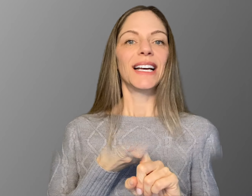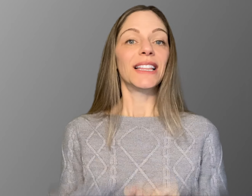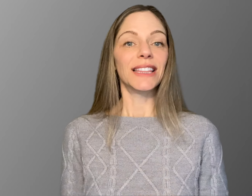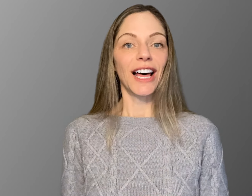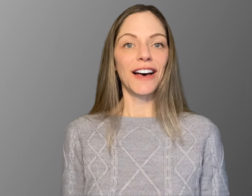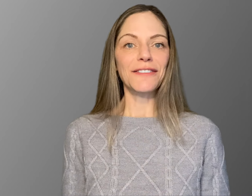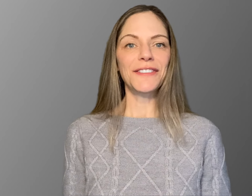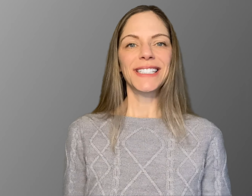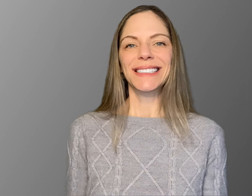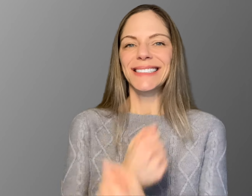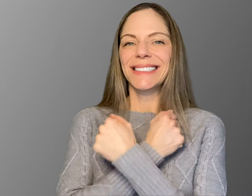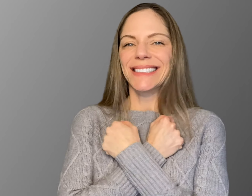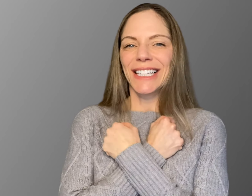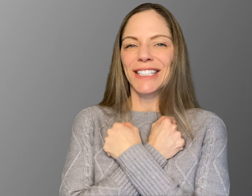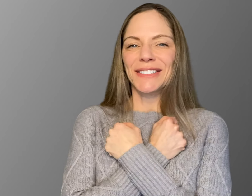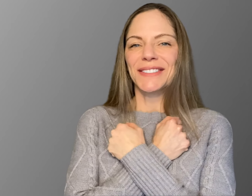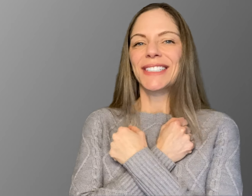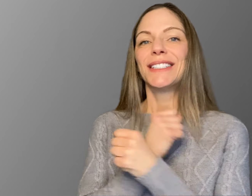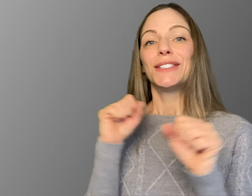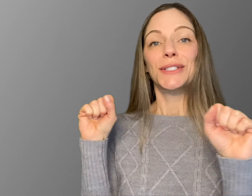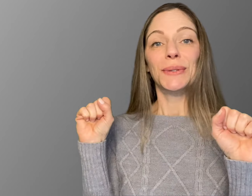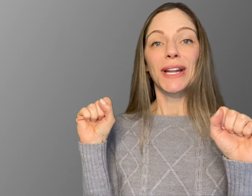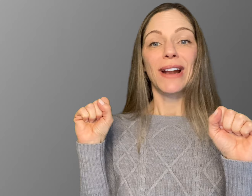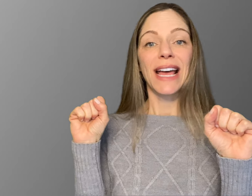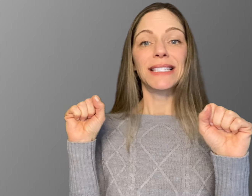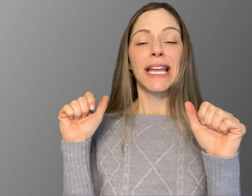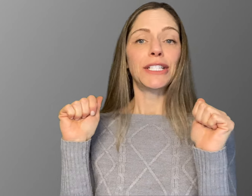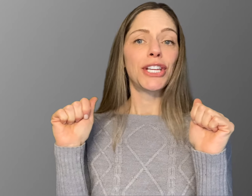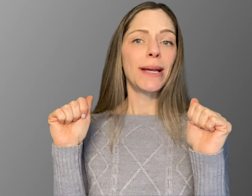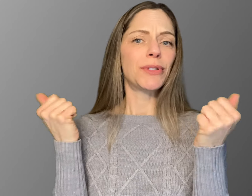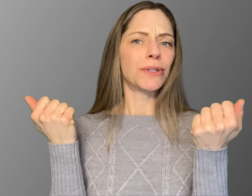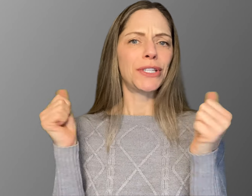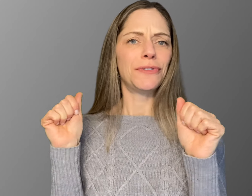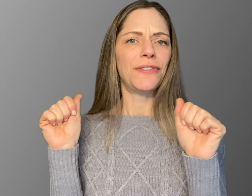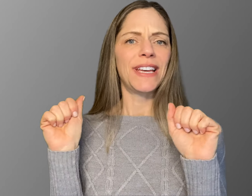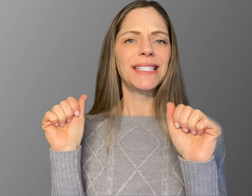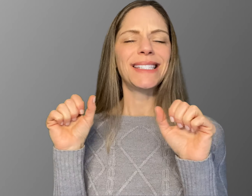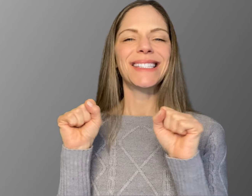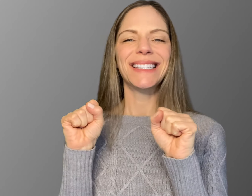LOVE Two letter "S" handshapes or two fists.